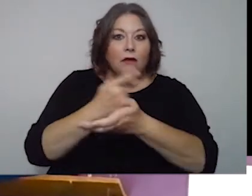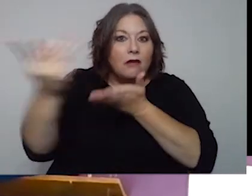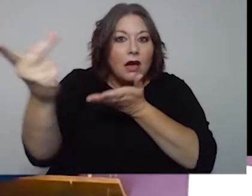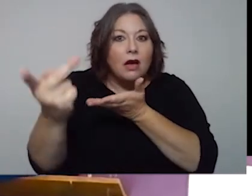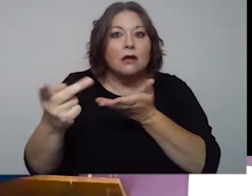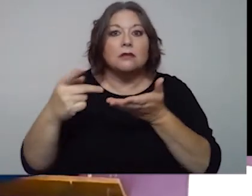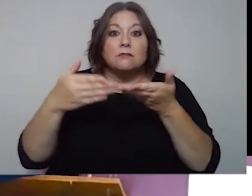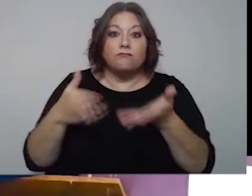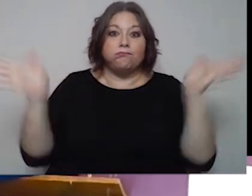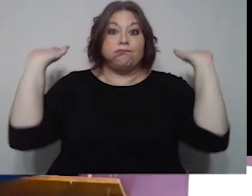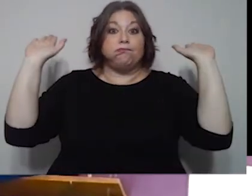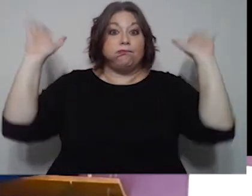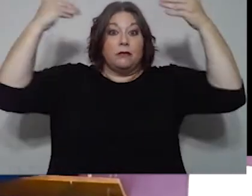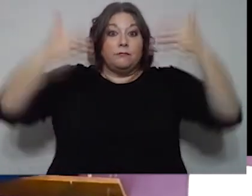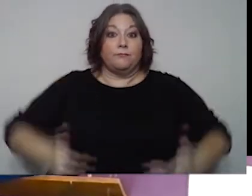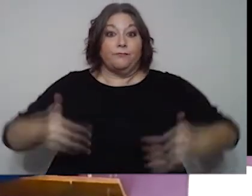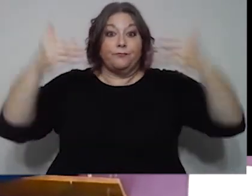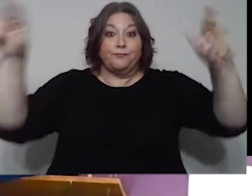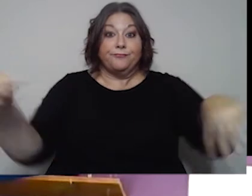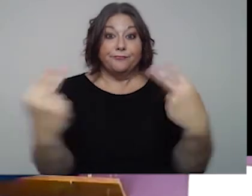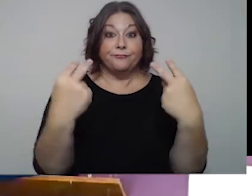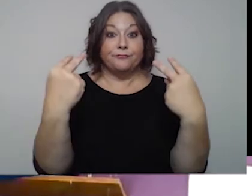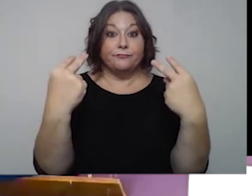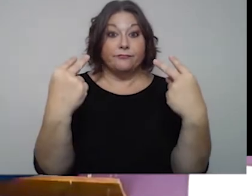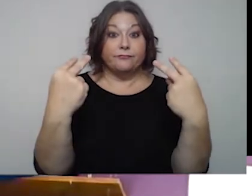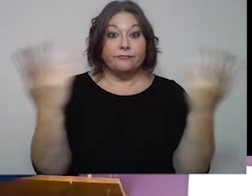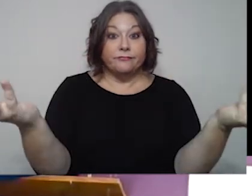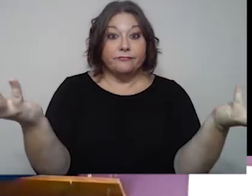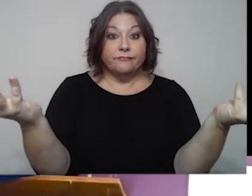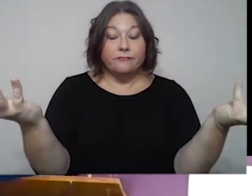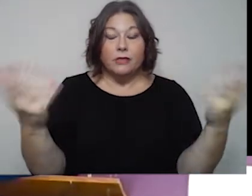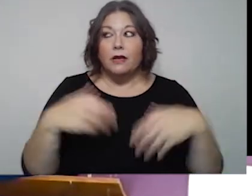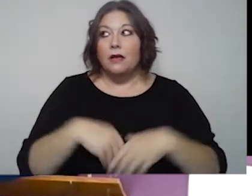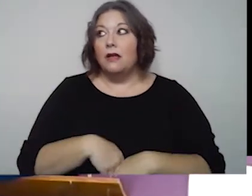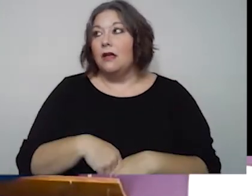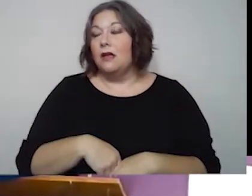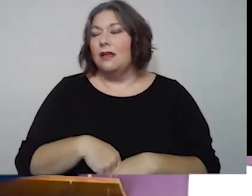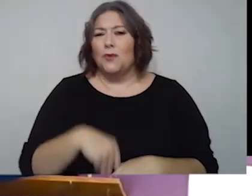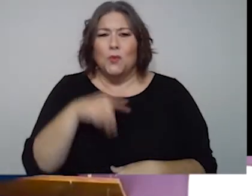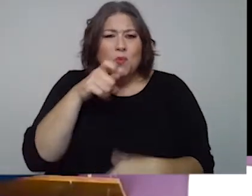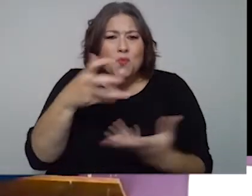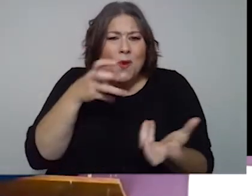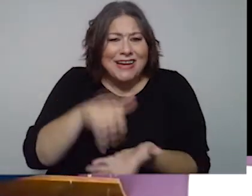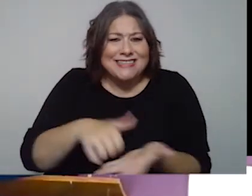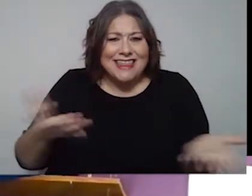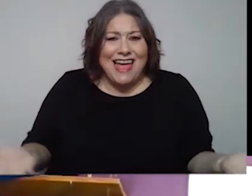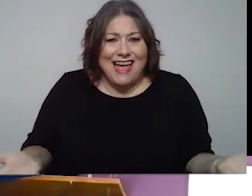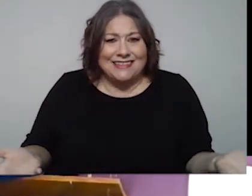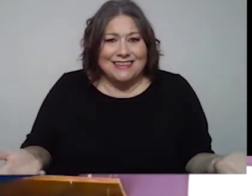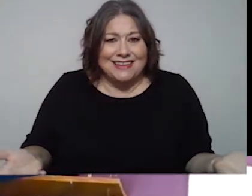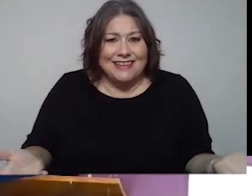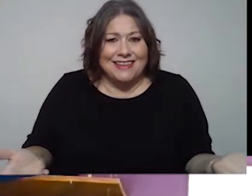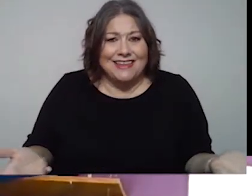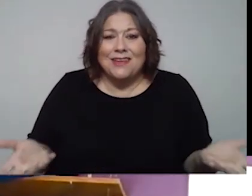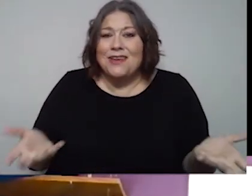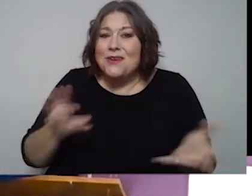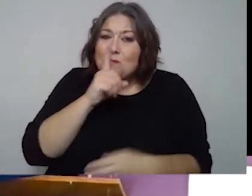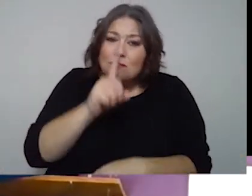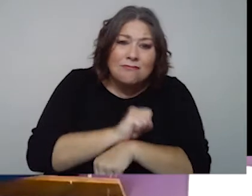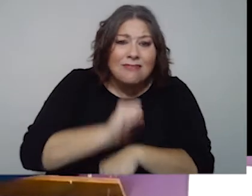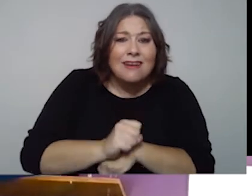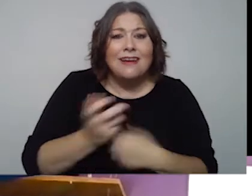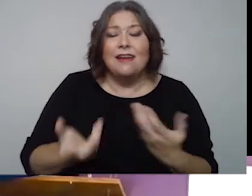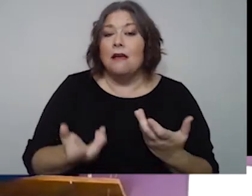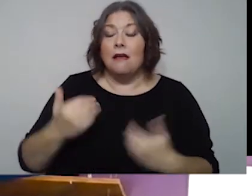there I am, hanging out for everybody to see! And who wants that? Who wants that? I mean I'm